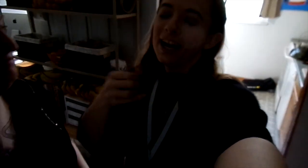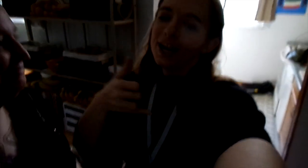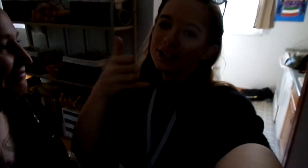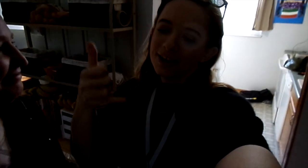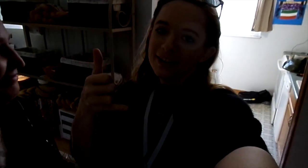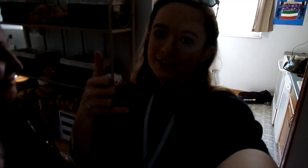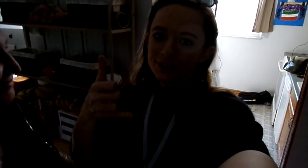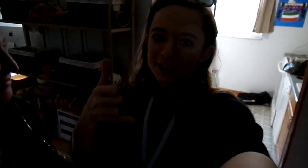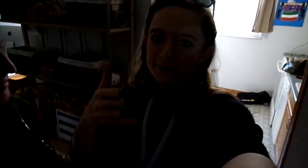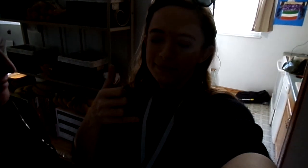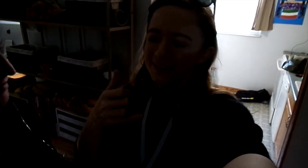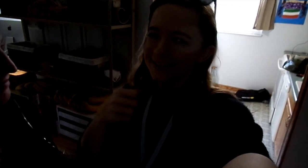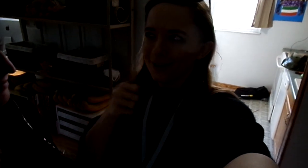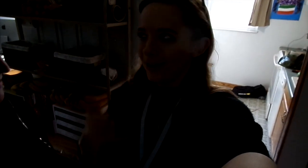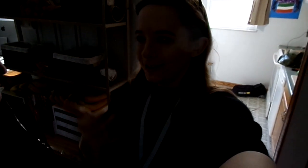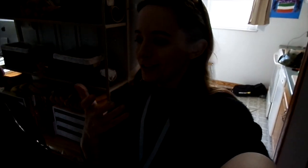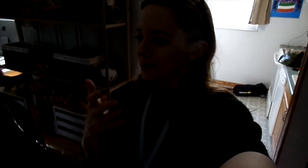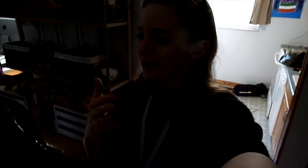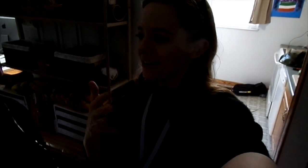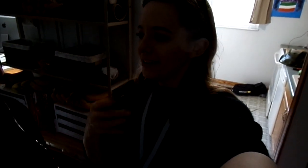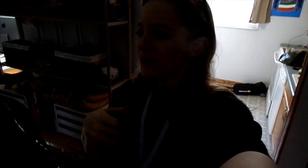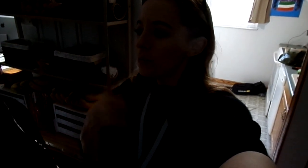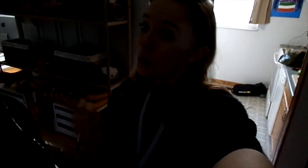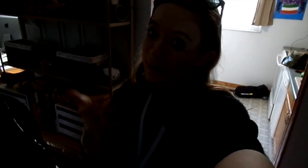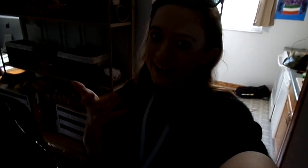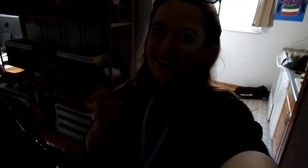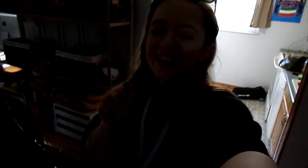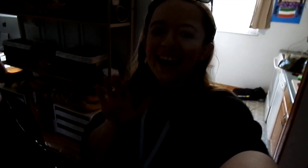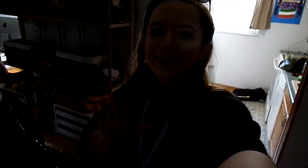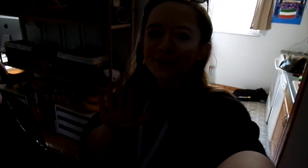I got a scholarship... not a scholarship, an award